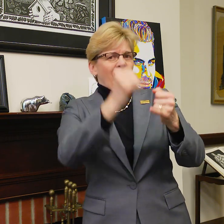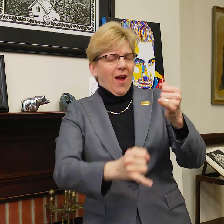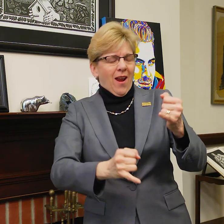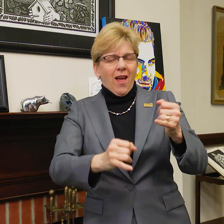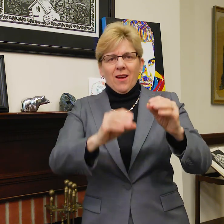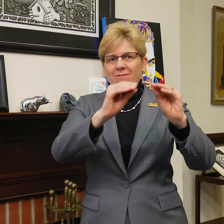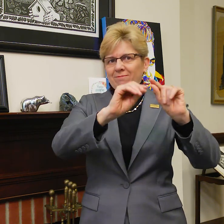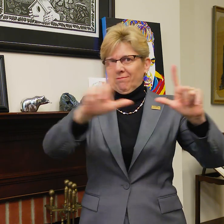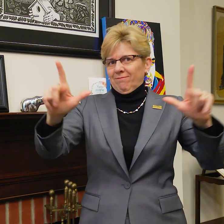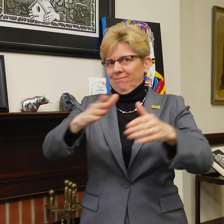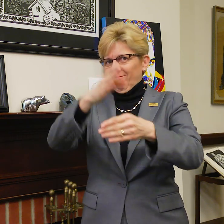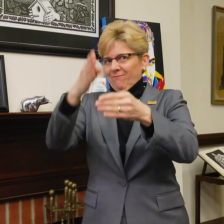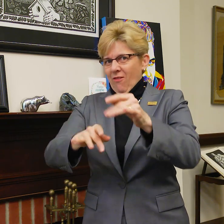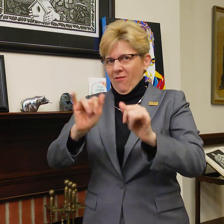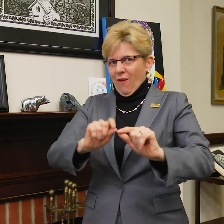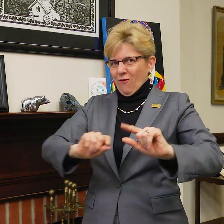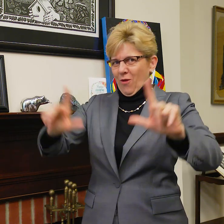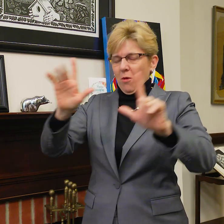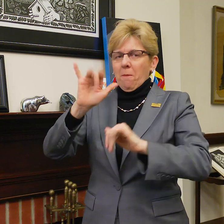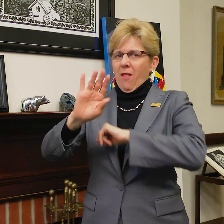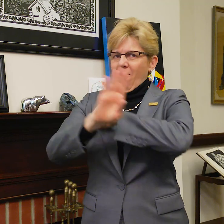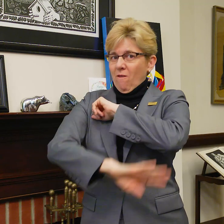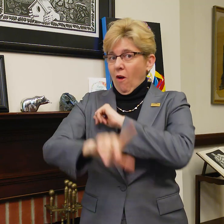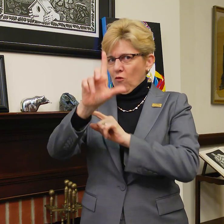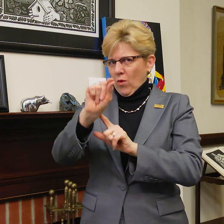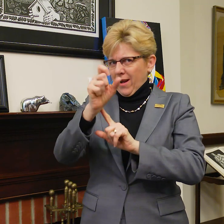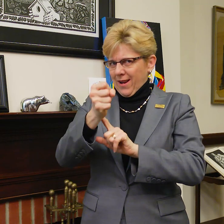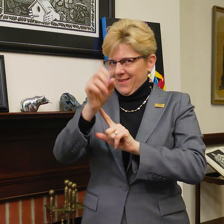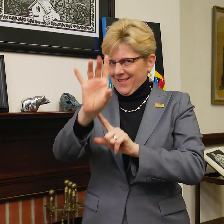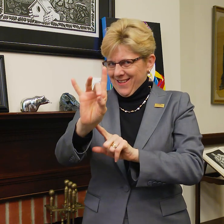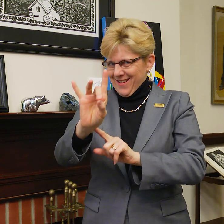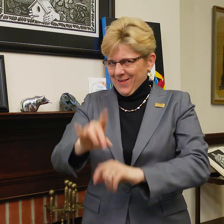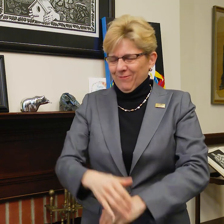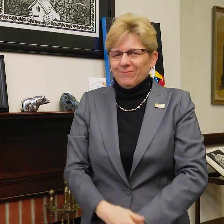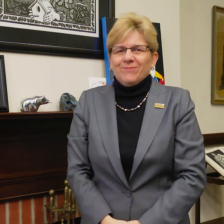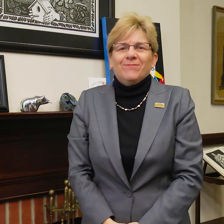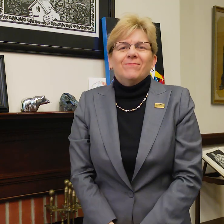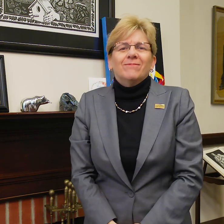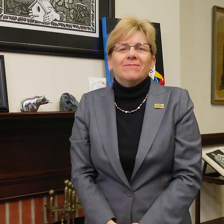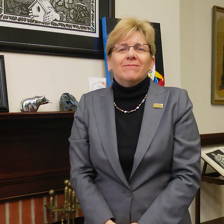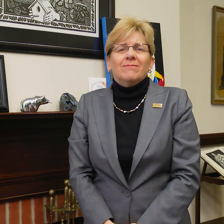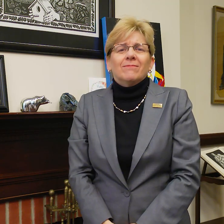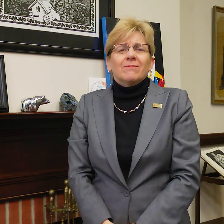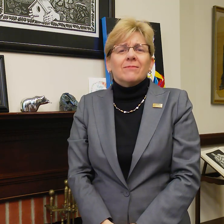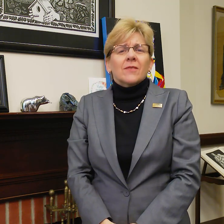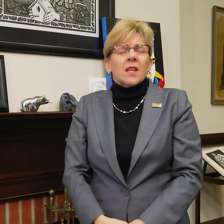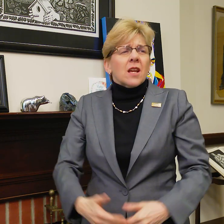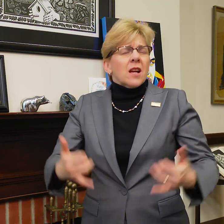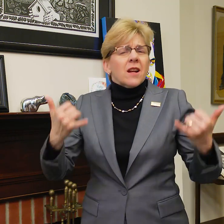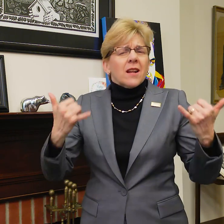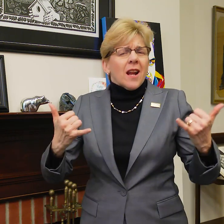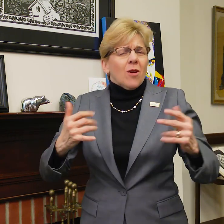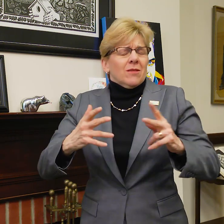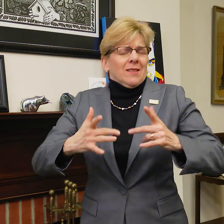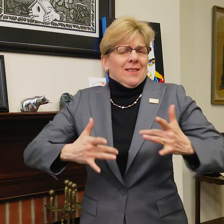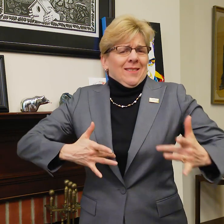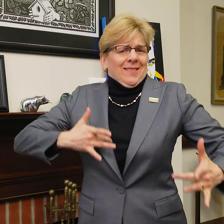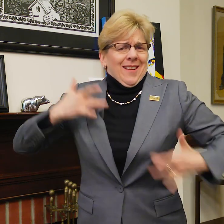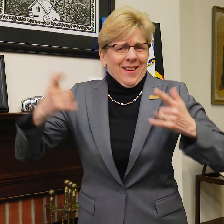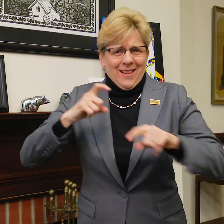the framework by the beginning of the fall semester 2018. This is an exciting time to be here at Gallaudet